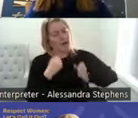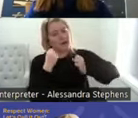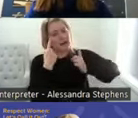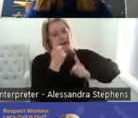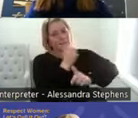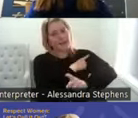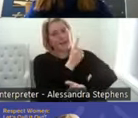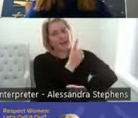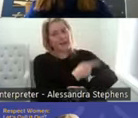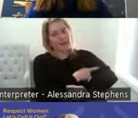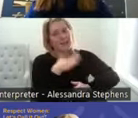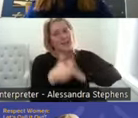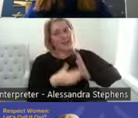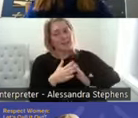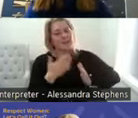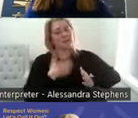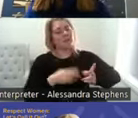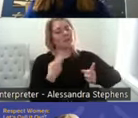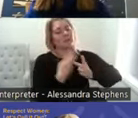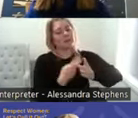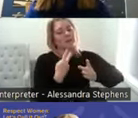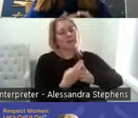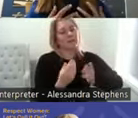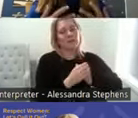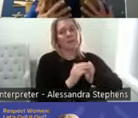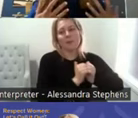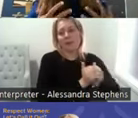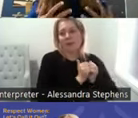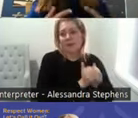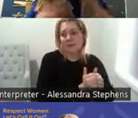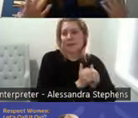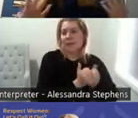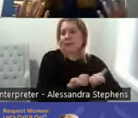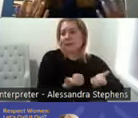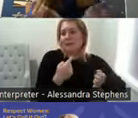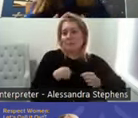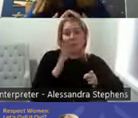sexually active with my partner at home. So again, just allowing all professionals,